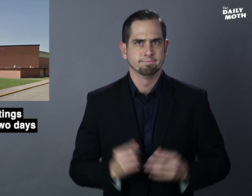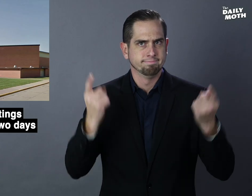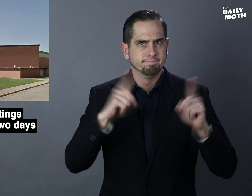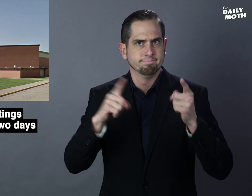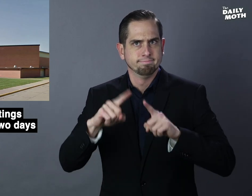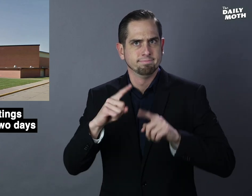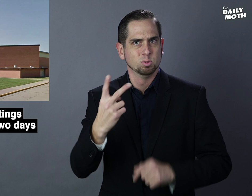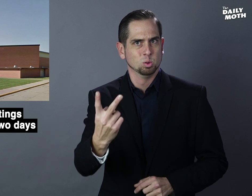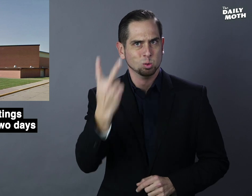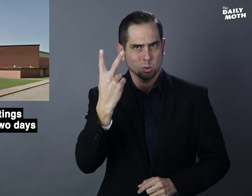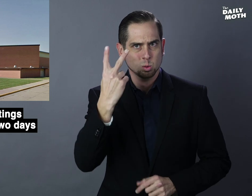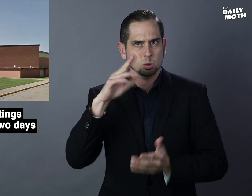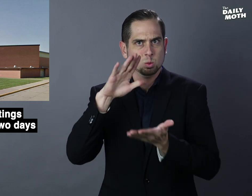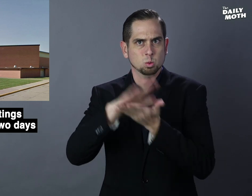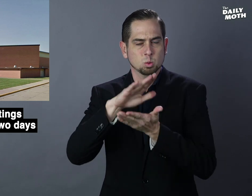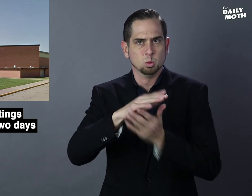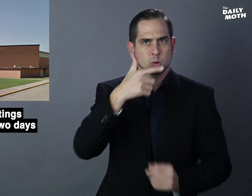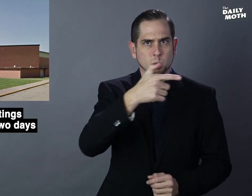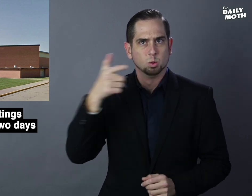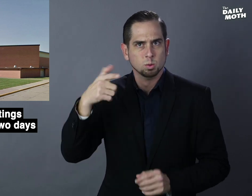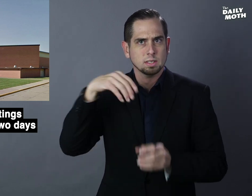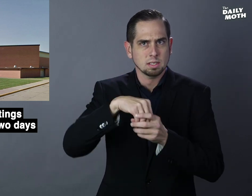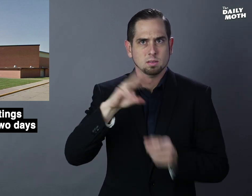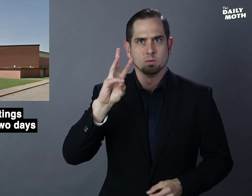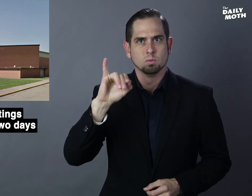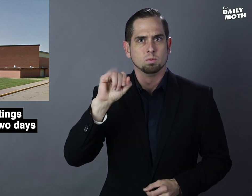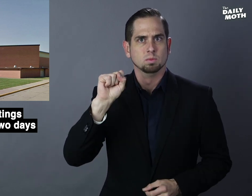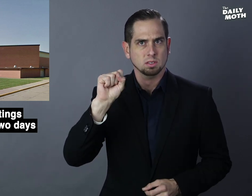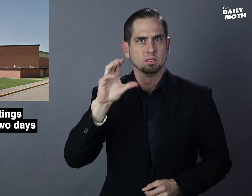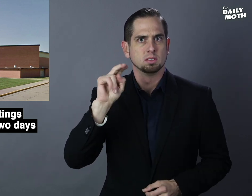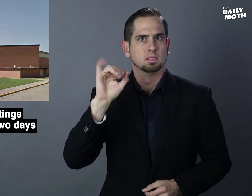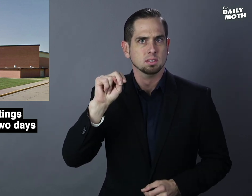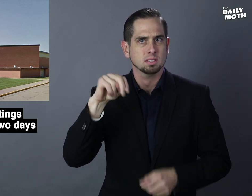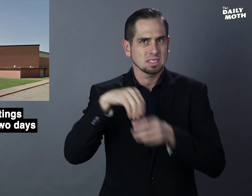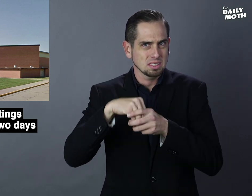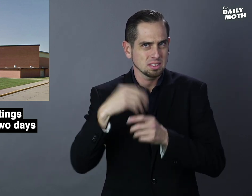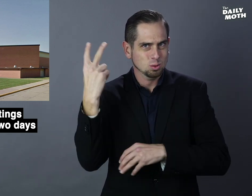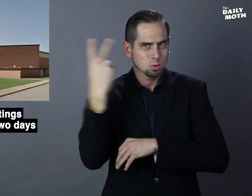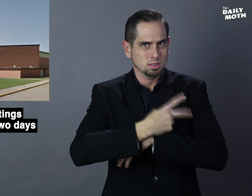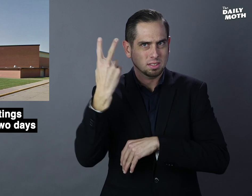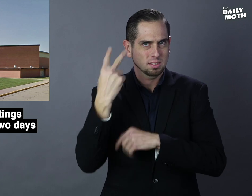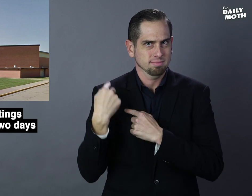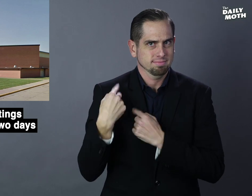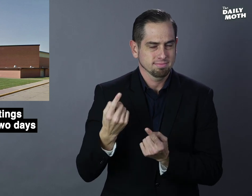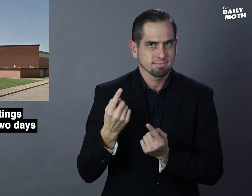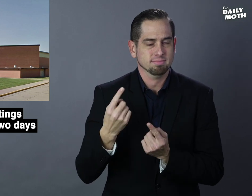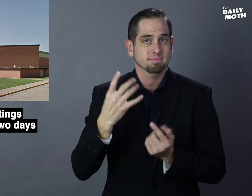There have been two school shootings in Wisconsin in two days.